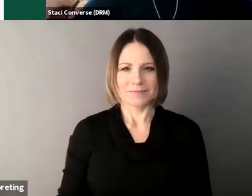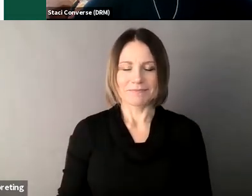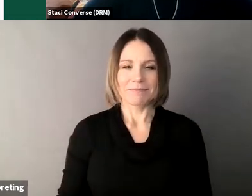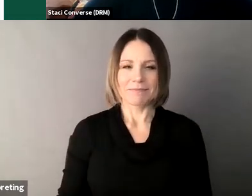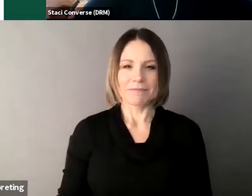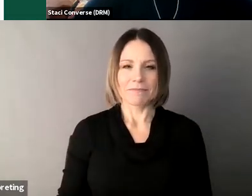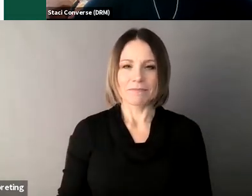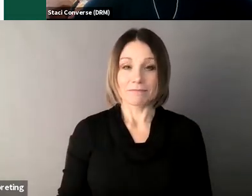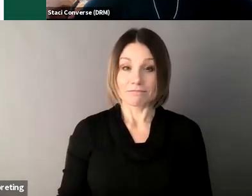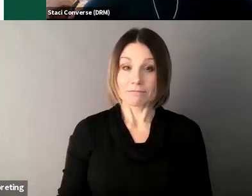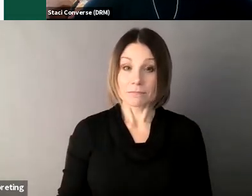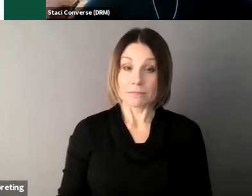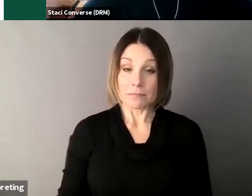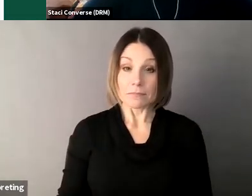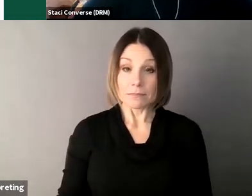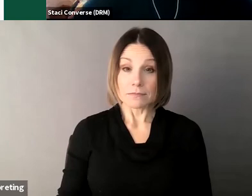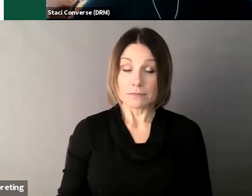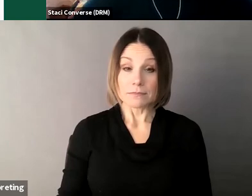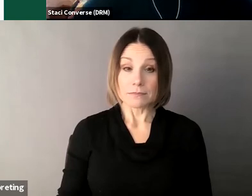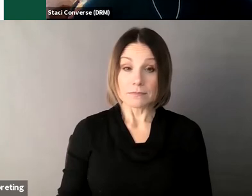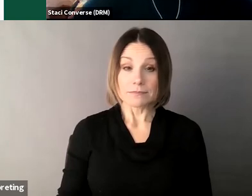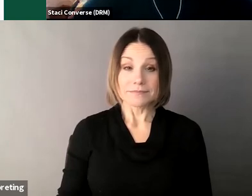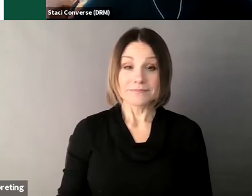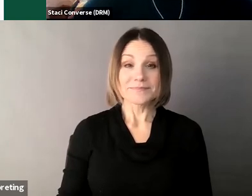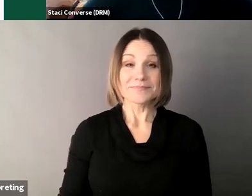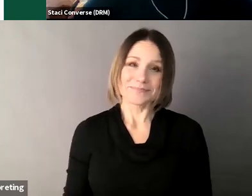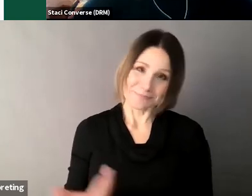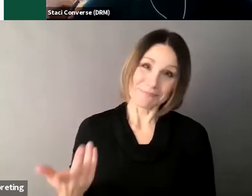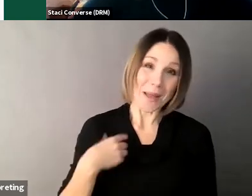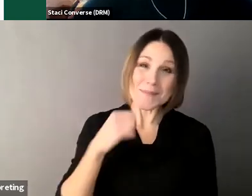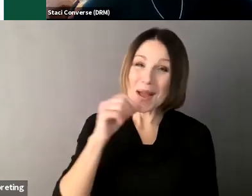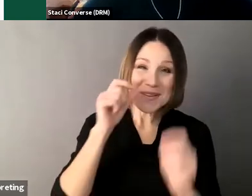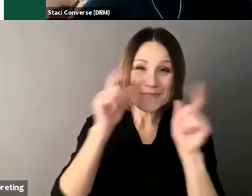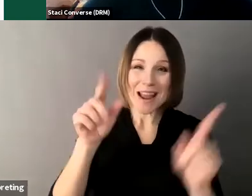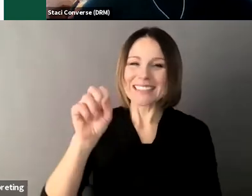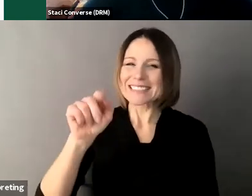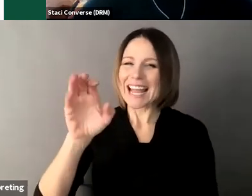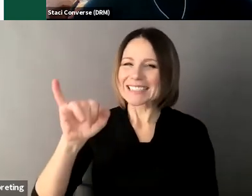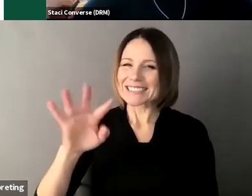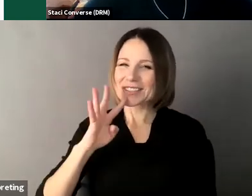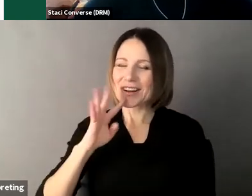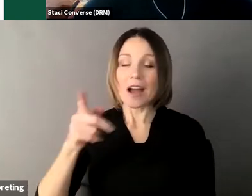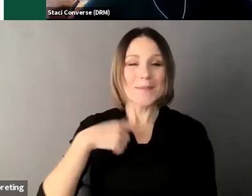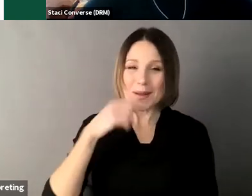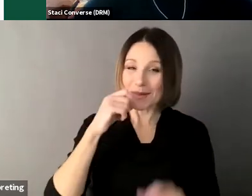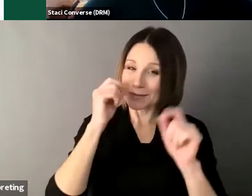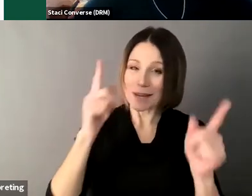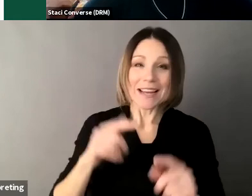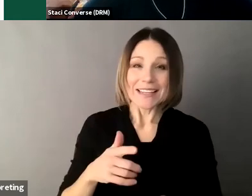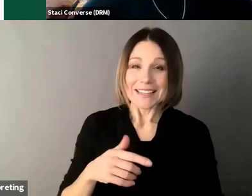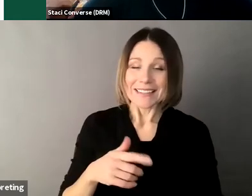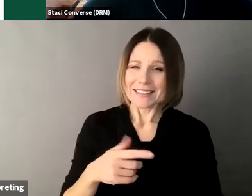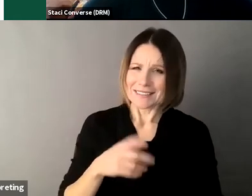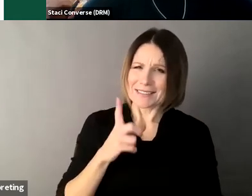yeah not surprisingly no one chose bossy or controlling so I think you know when we're